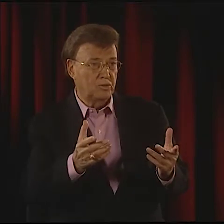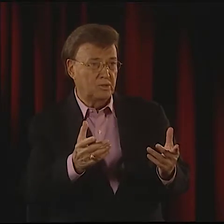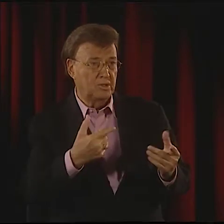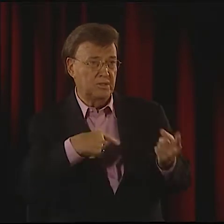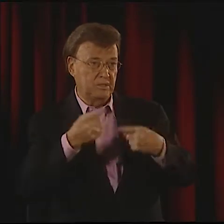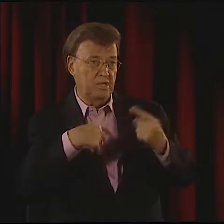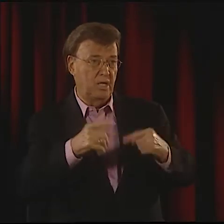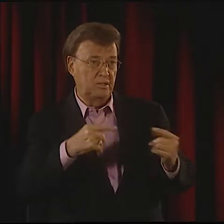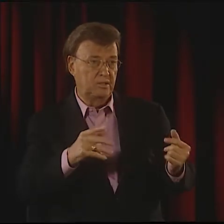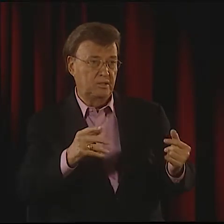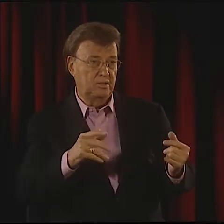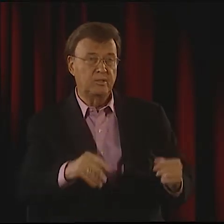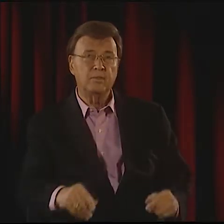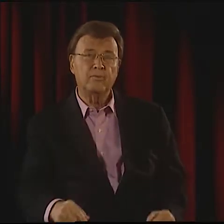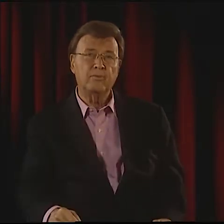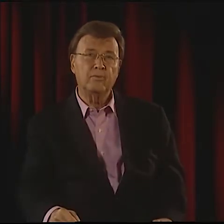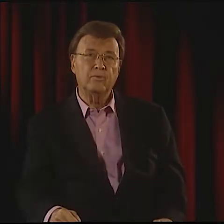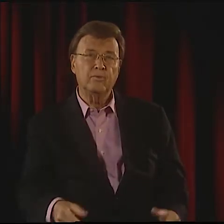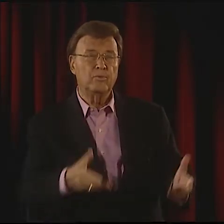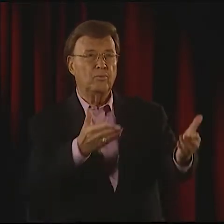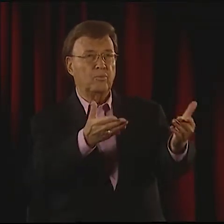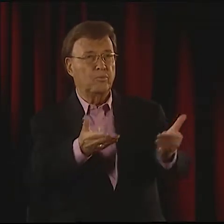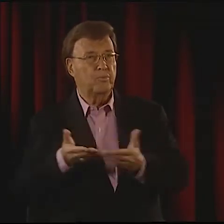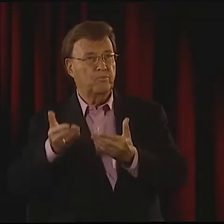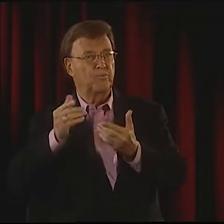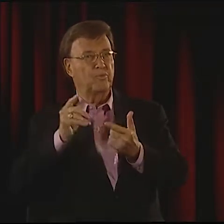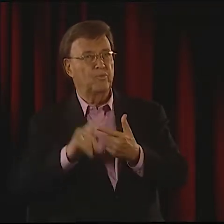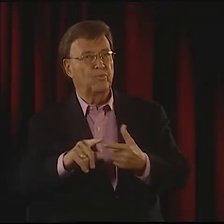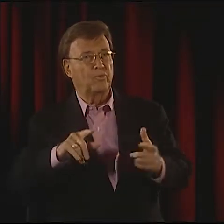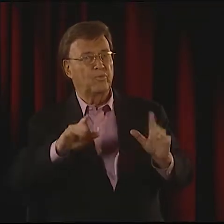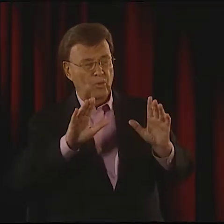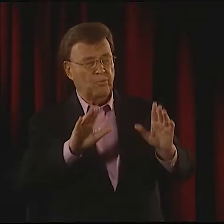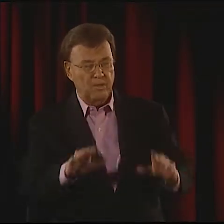DO YOU WANT IT WITHOUT WORDS, JUST THE SIGNS?